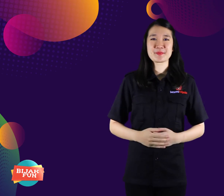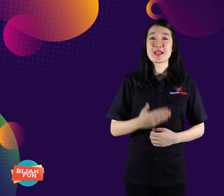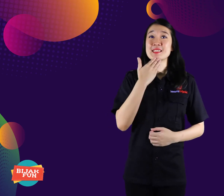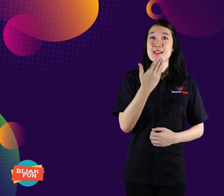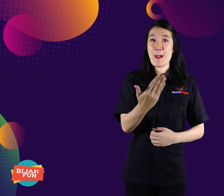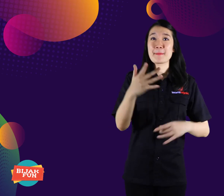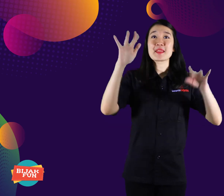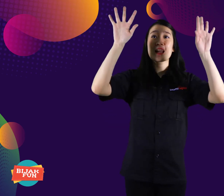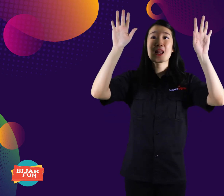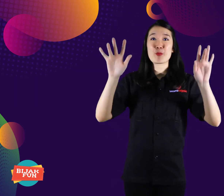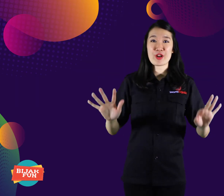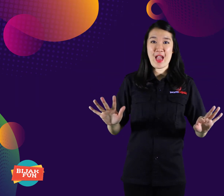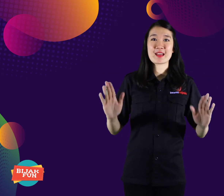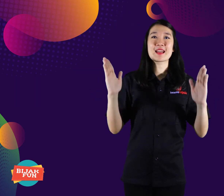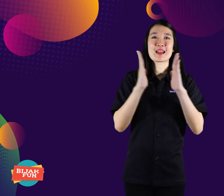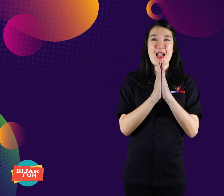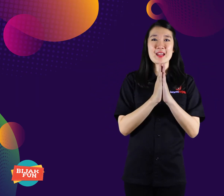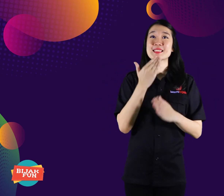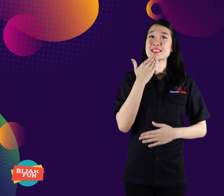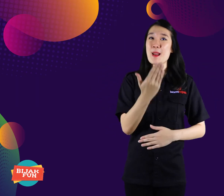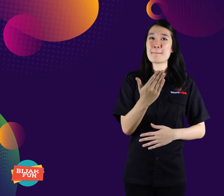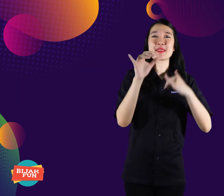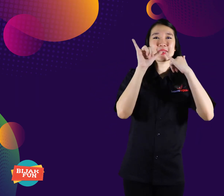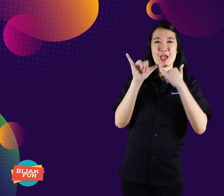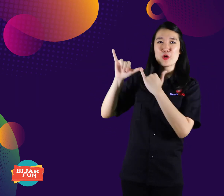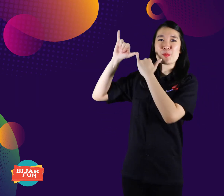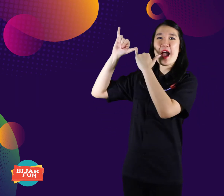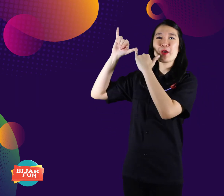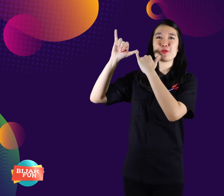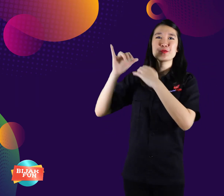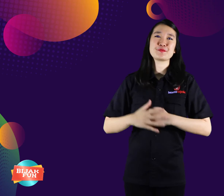Happy holidays and happy new year!